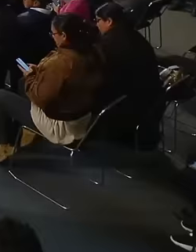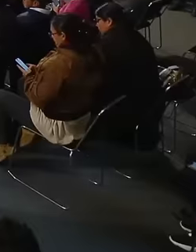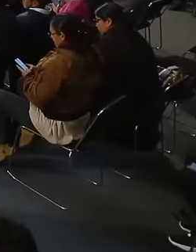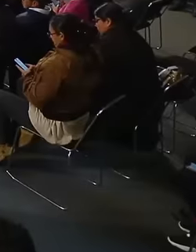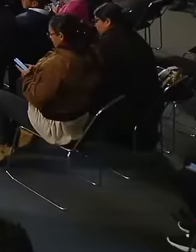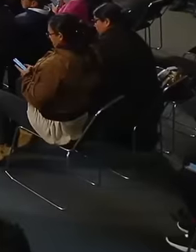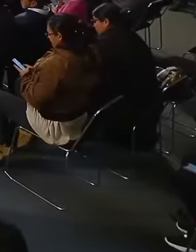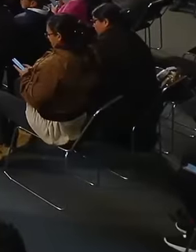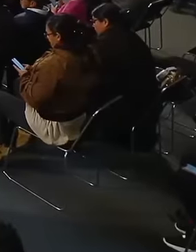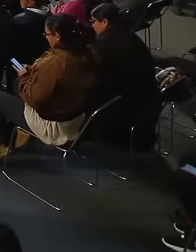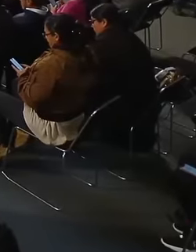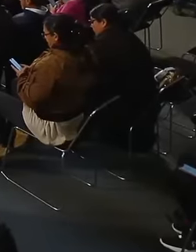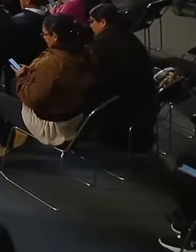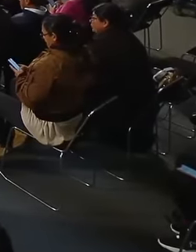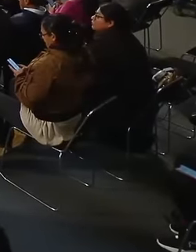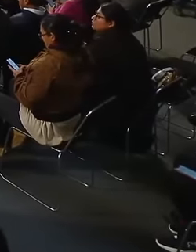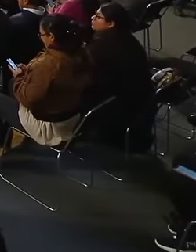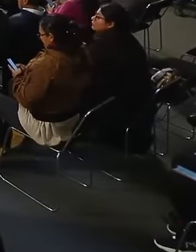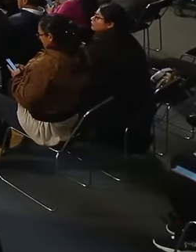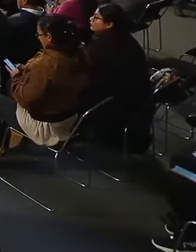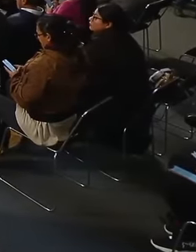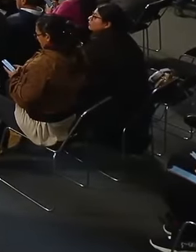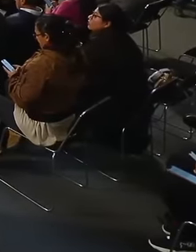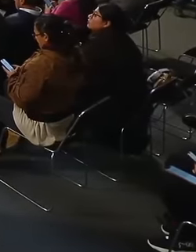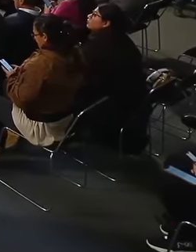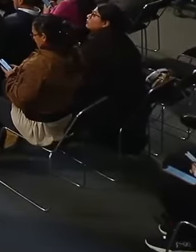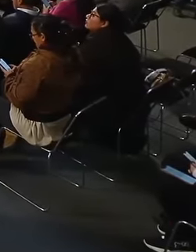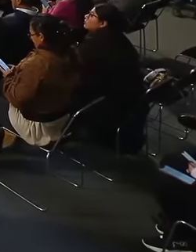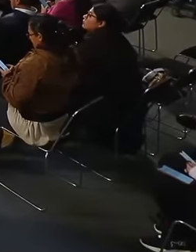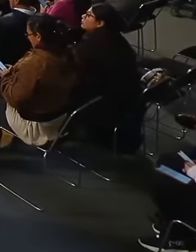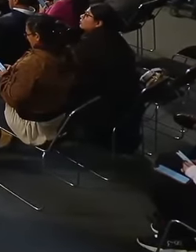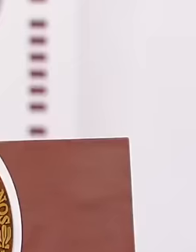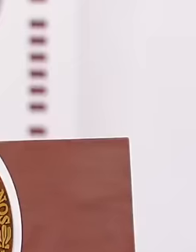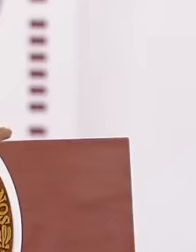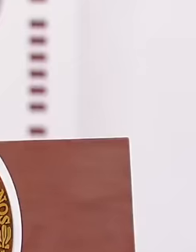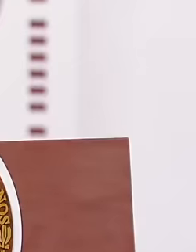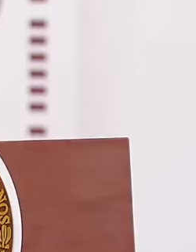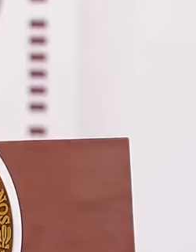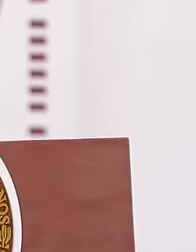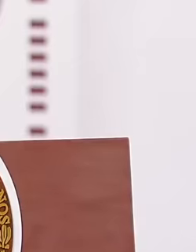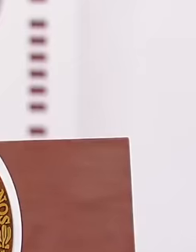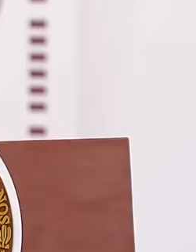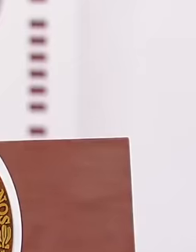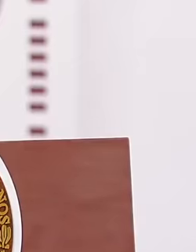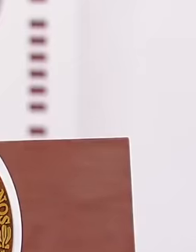that allow guidance And that will also guide What medications you buy then